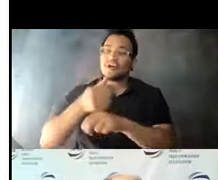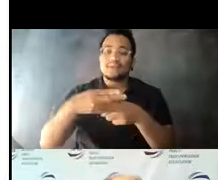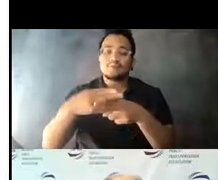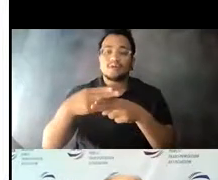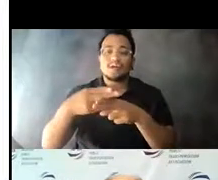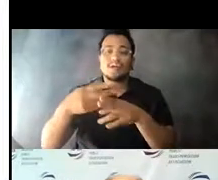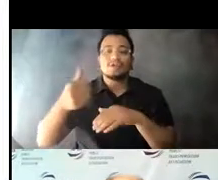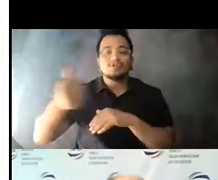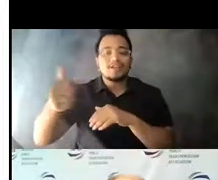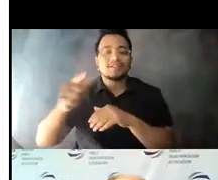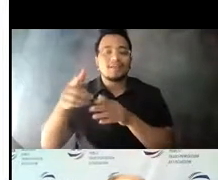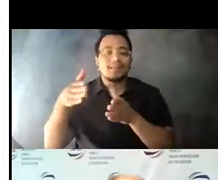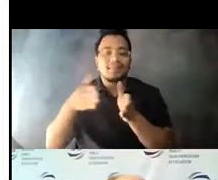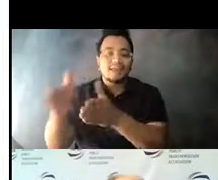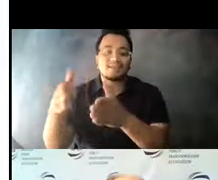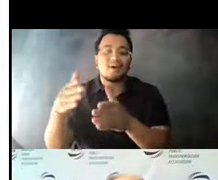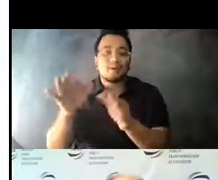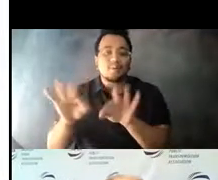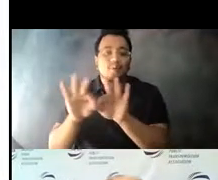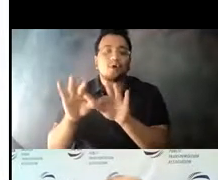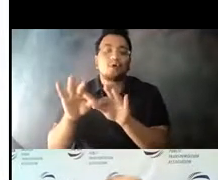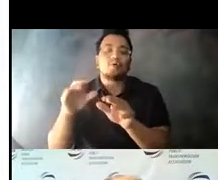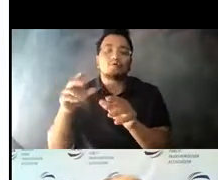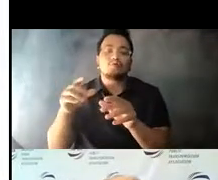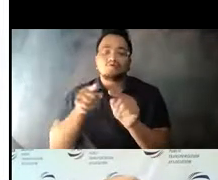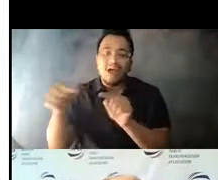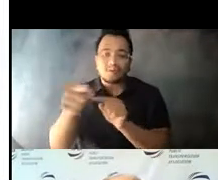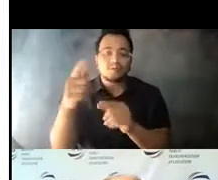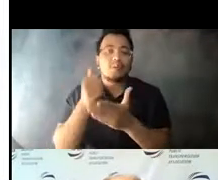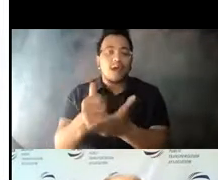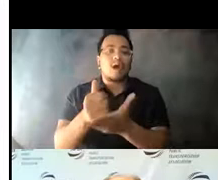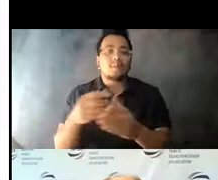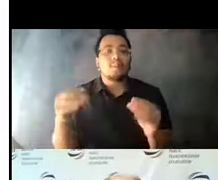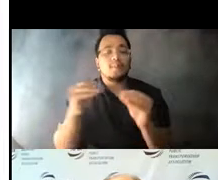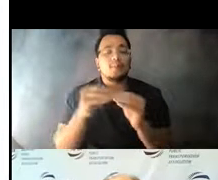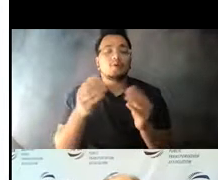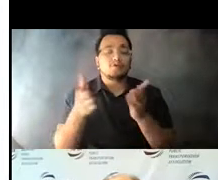routes to speed up service, so that transit riders do 14:14:19 not bear the costs of traffic congestion.